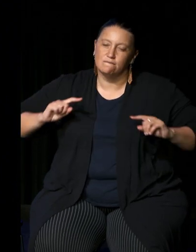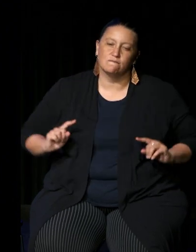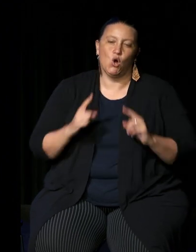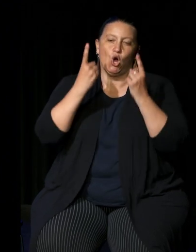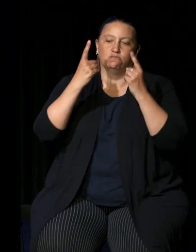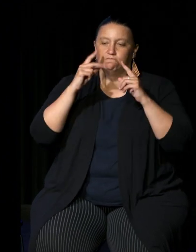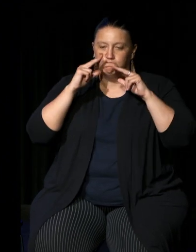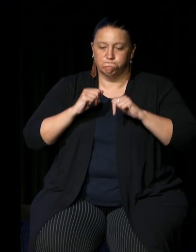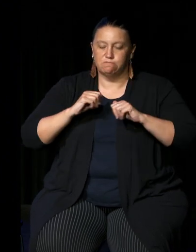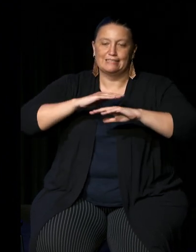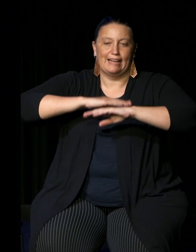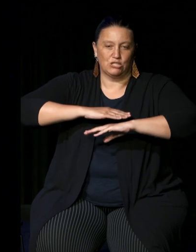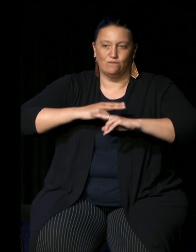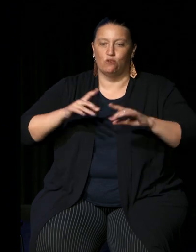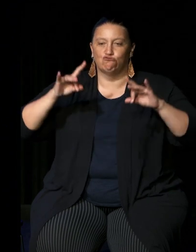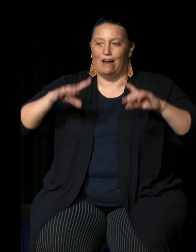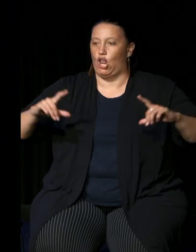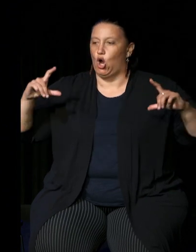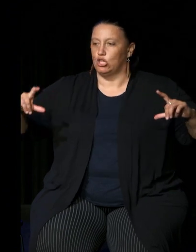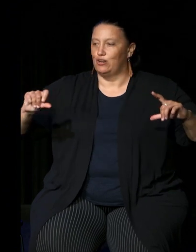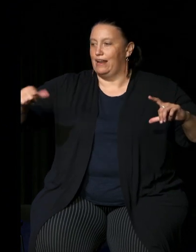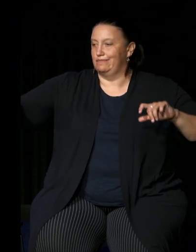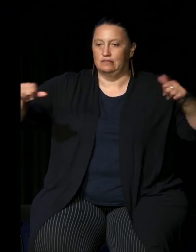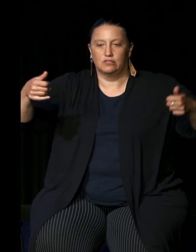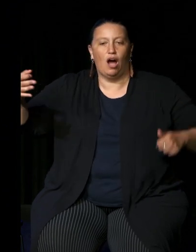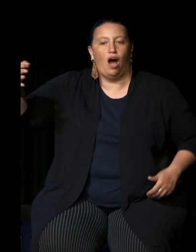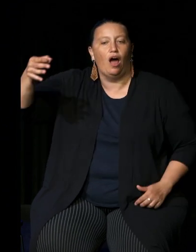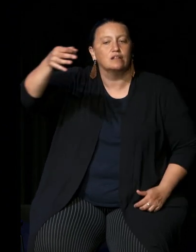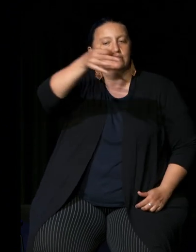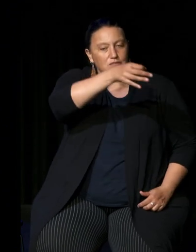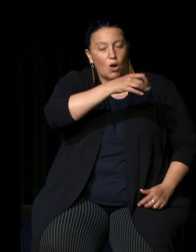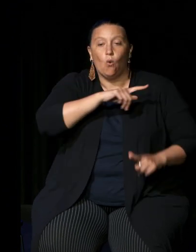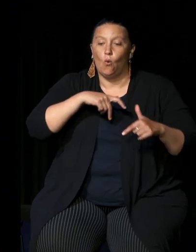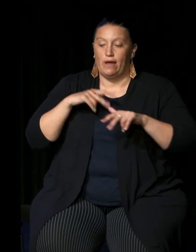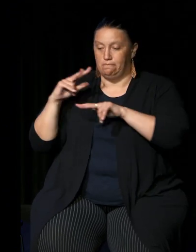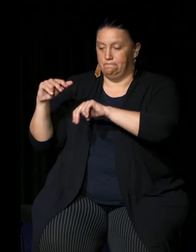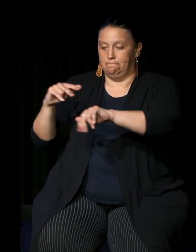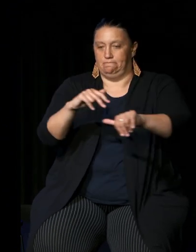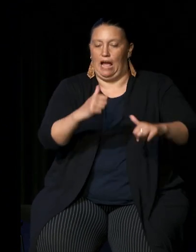Australian continent and its adjacent islands and possessed it under our own laws and customs